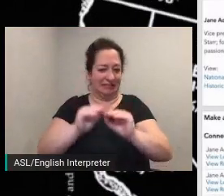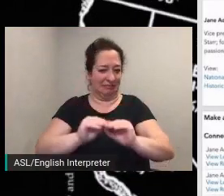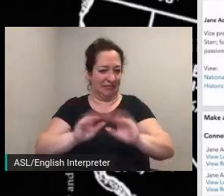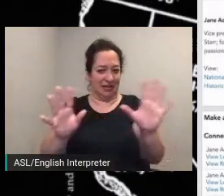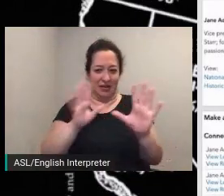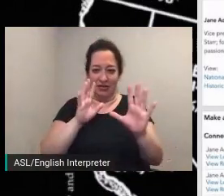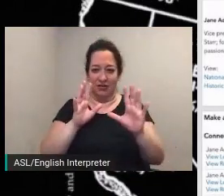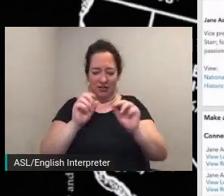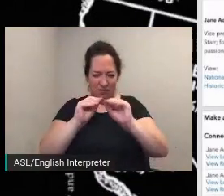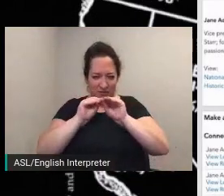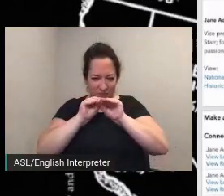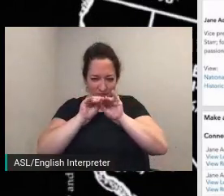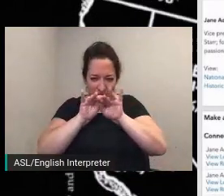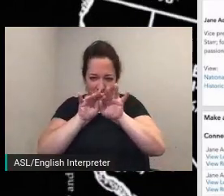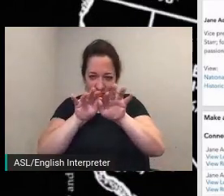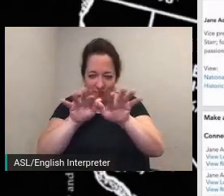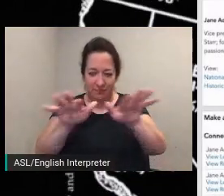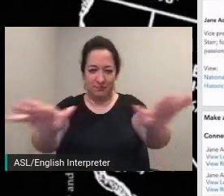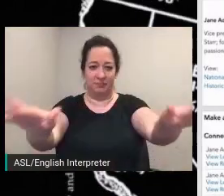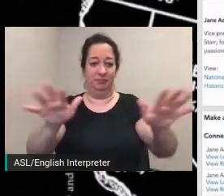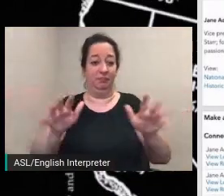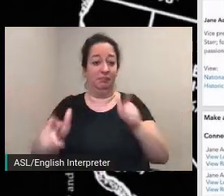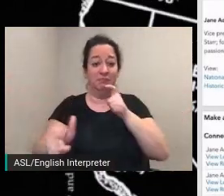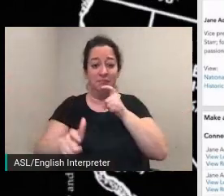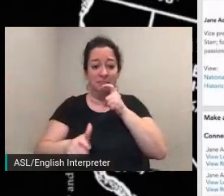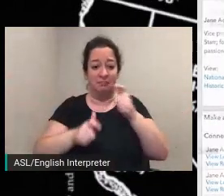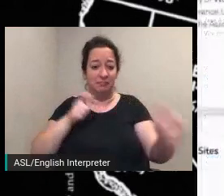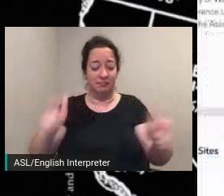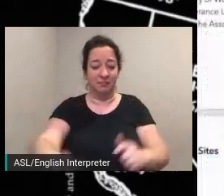and with other people that may be technically suffragists